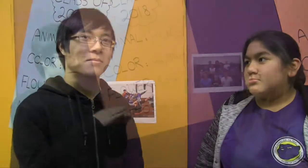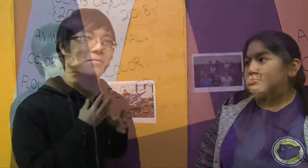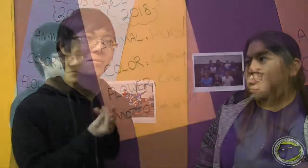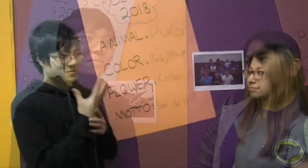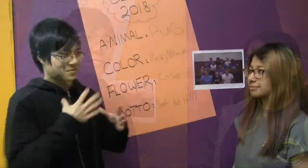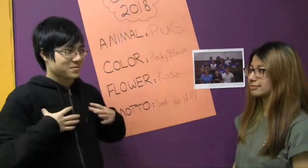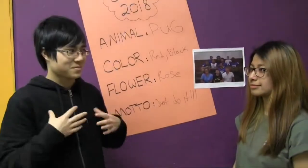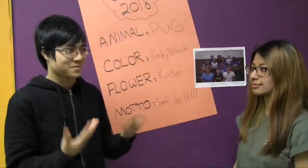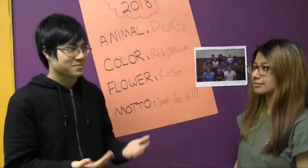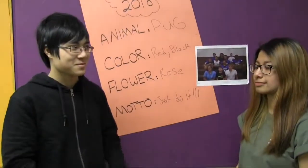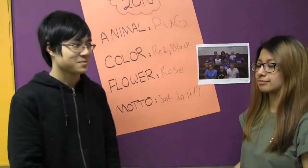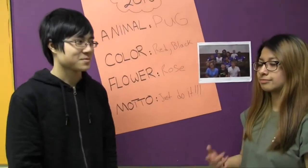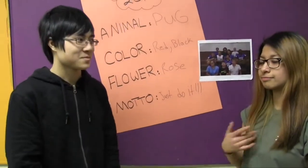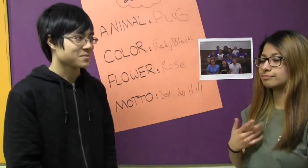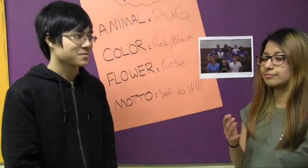What will you do for spring break?